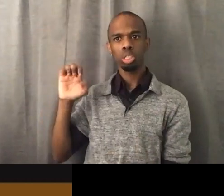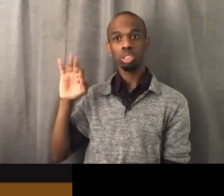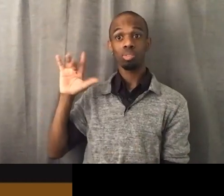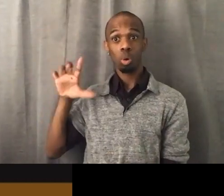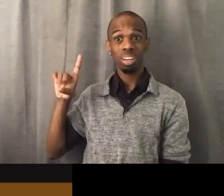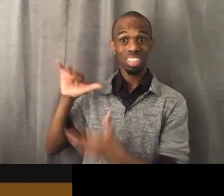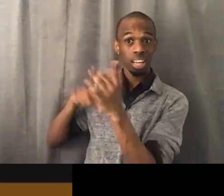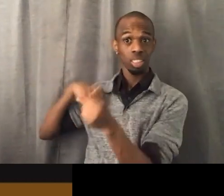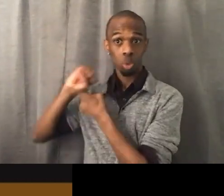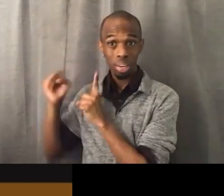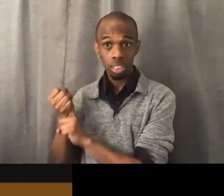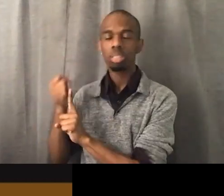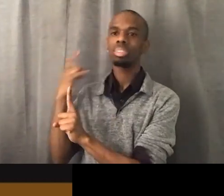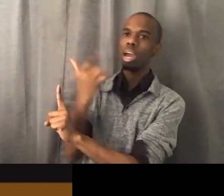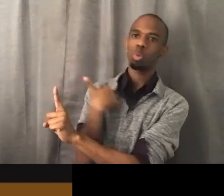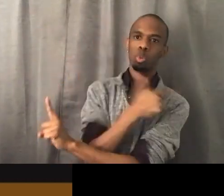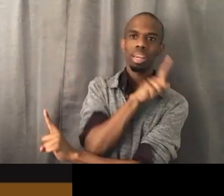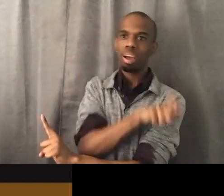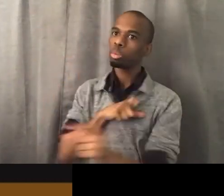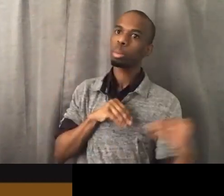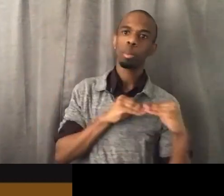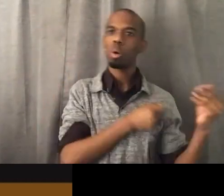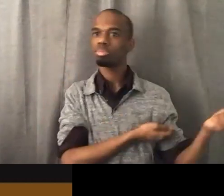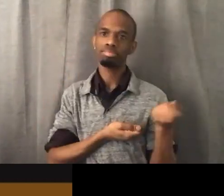Especially if I know the person is of color.